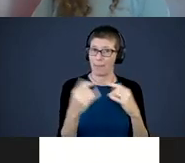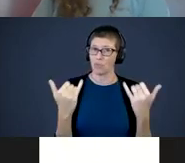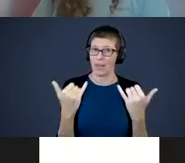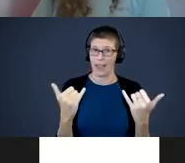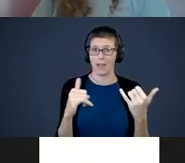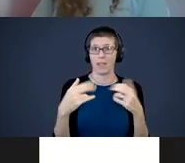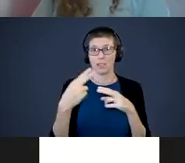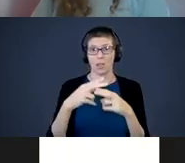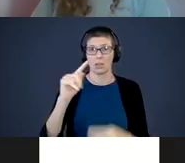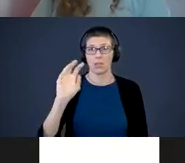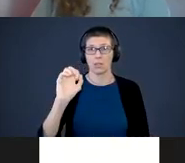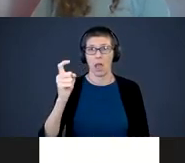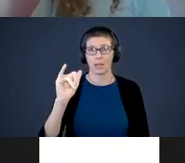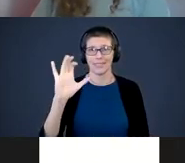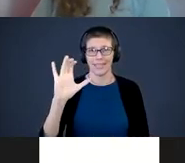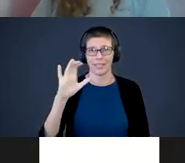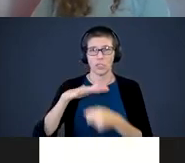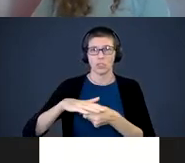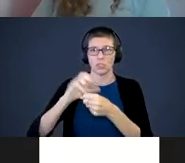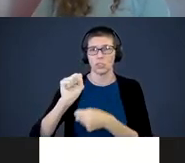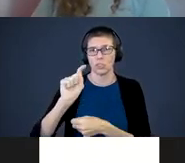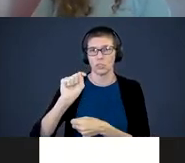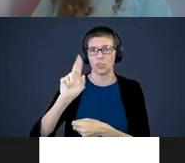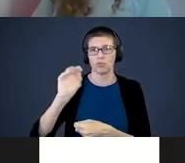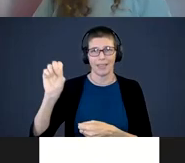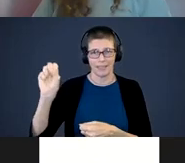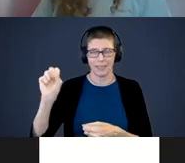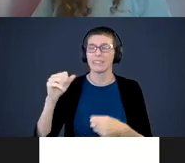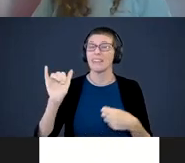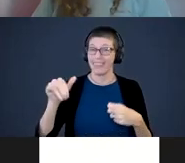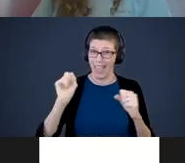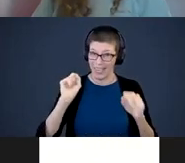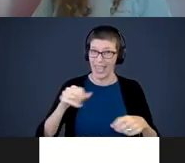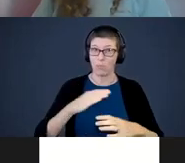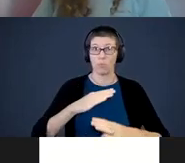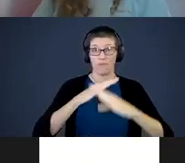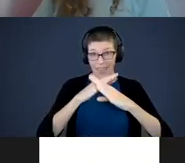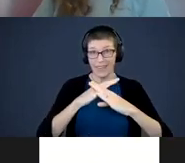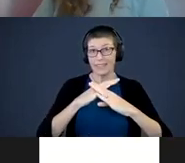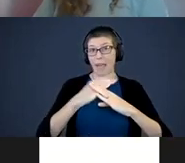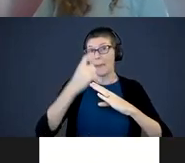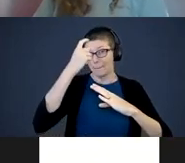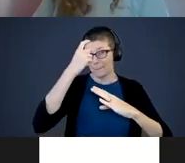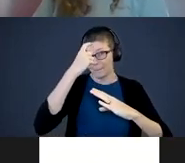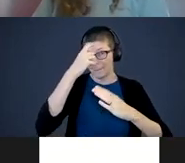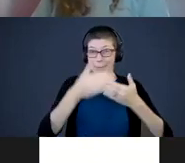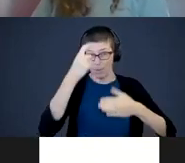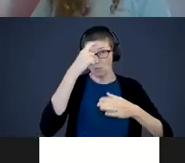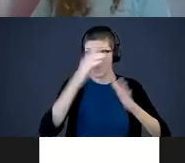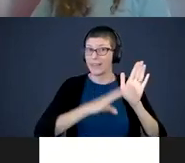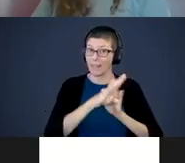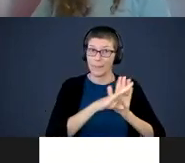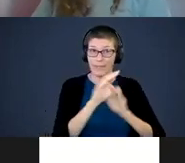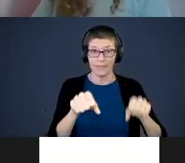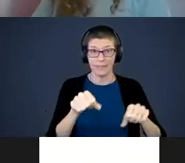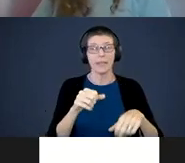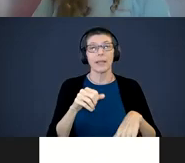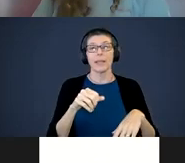toxic stress, and it can prevent your baby's brain from developing. It will slowdown that process.